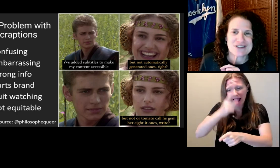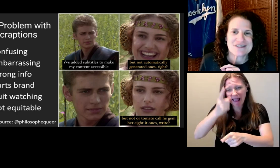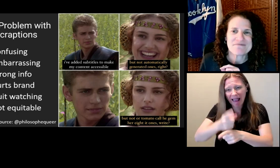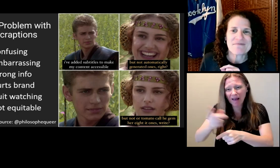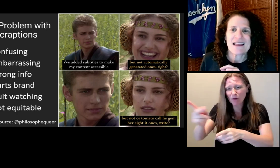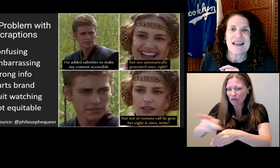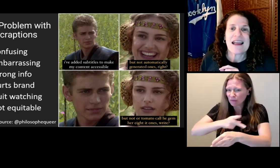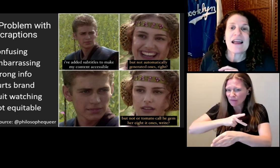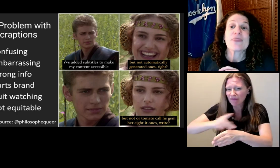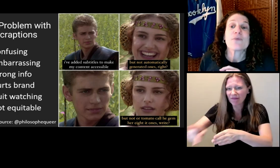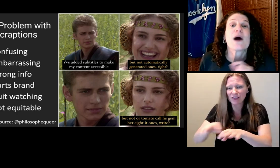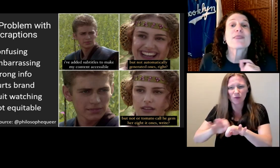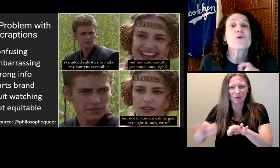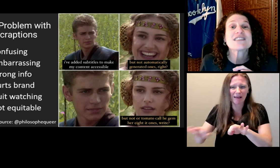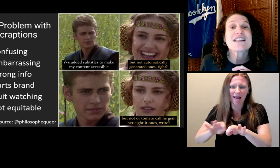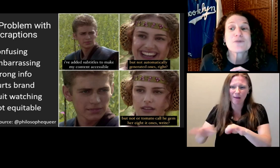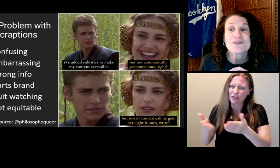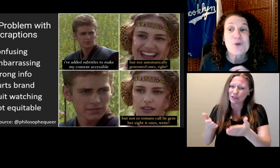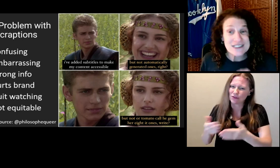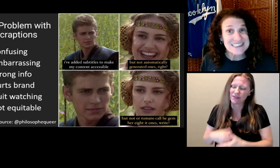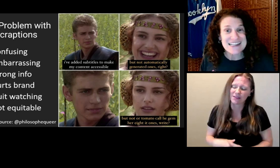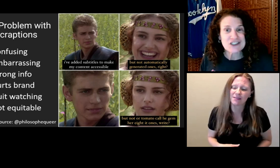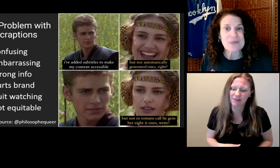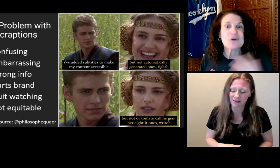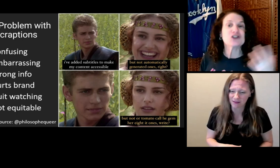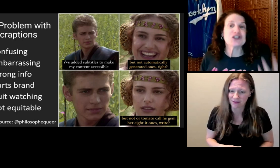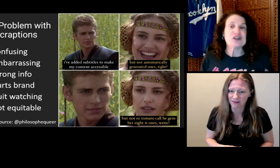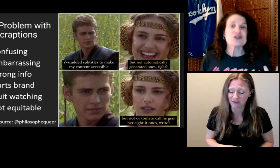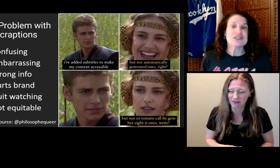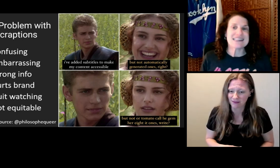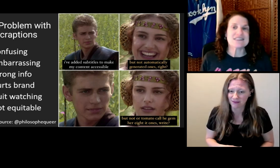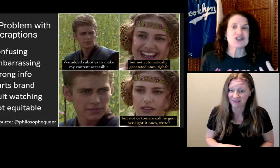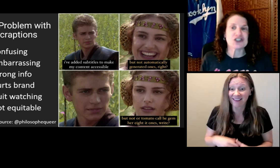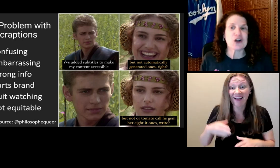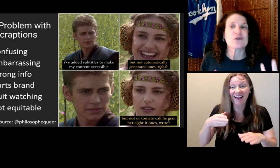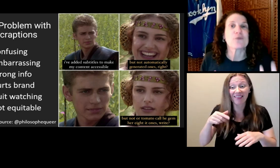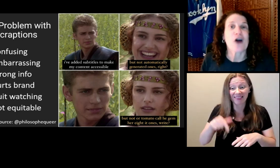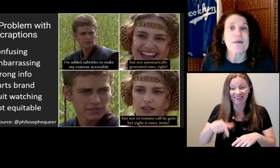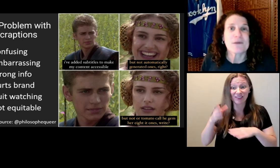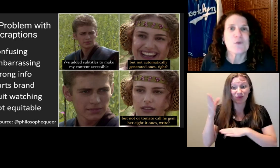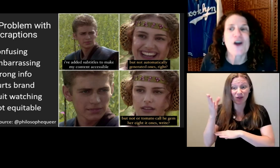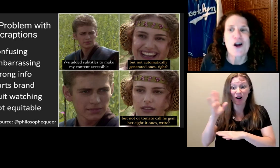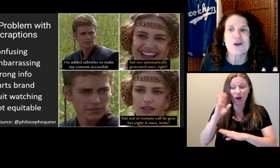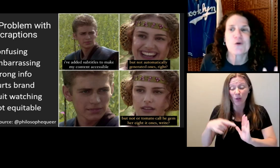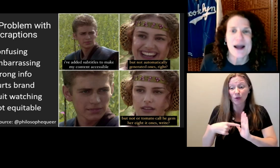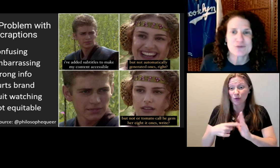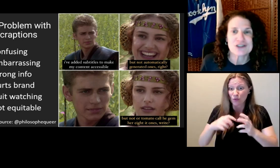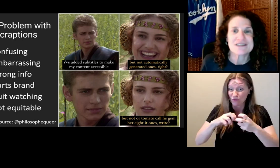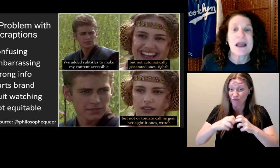After the presentation, I'm gonna show you the problem with autocraptions.